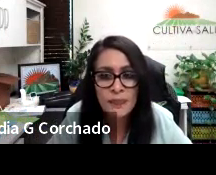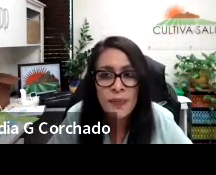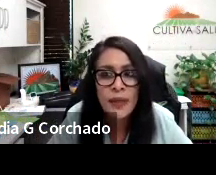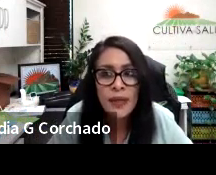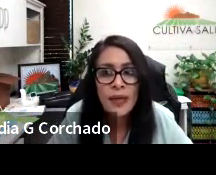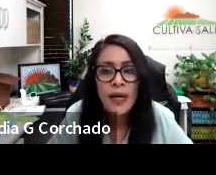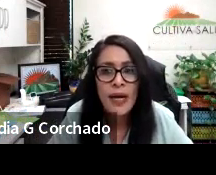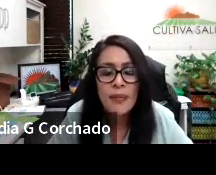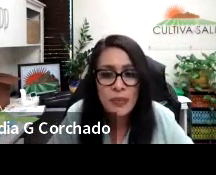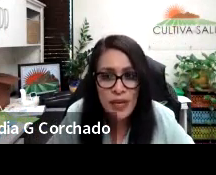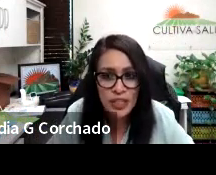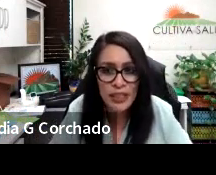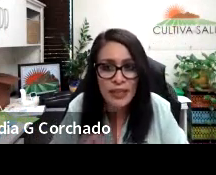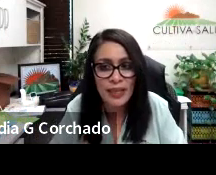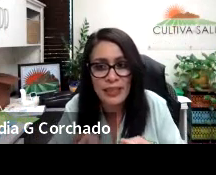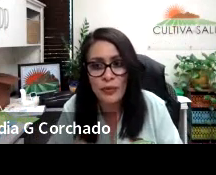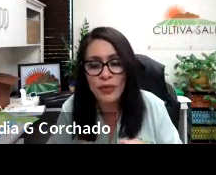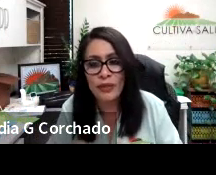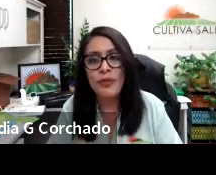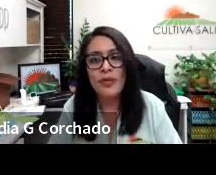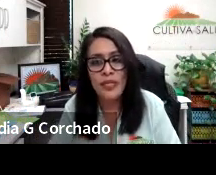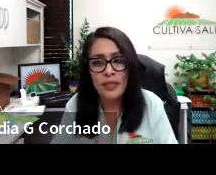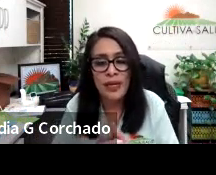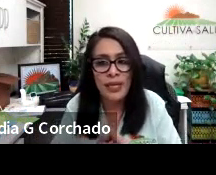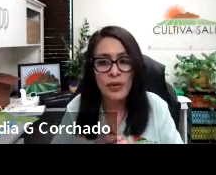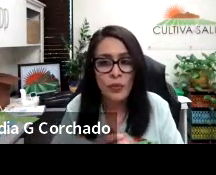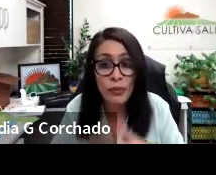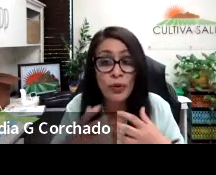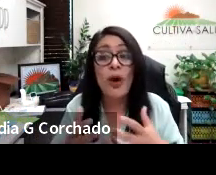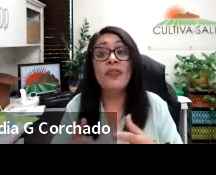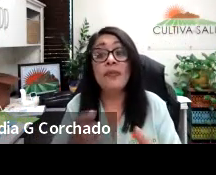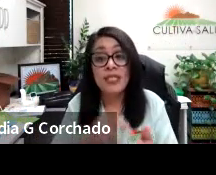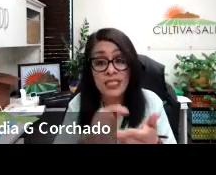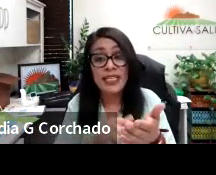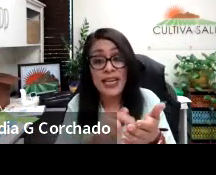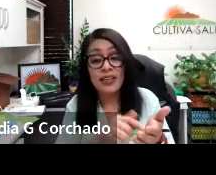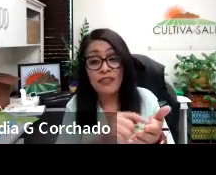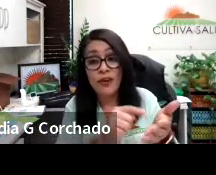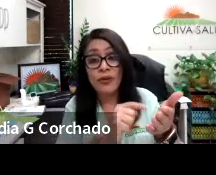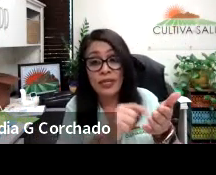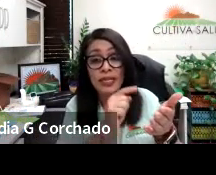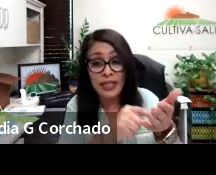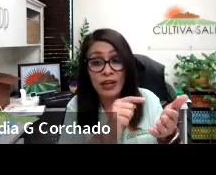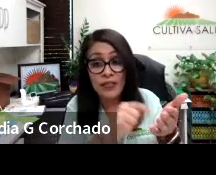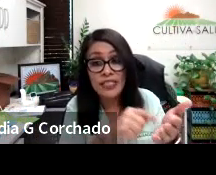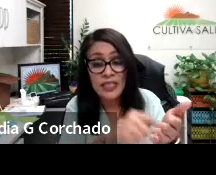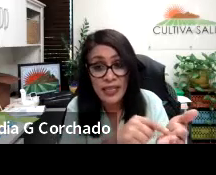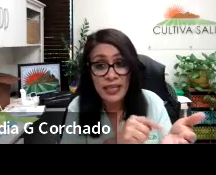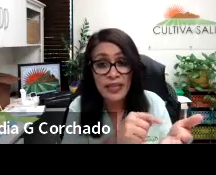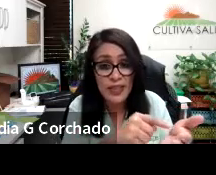especially the Latino community, right like we would want them just to take their phone and click on this link.